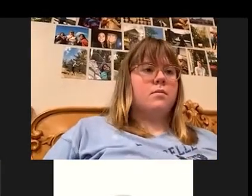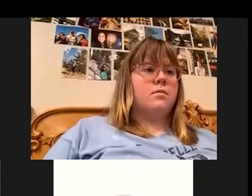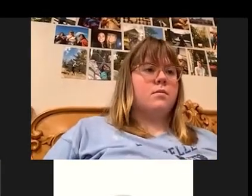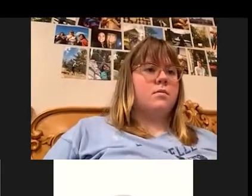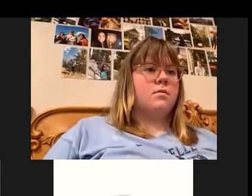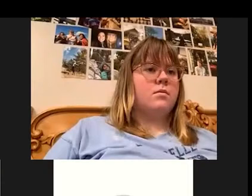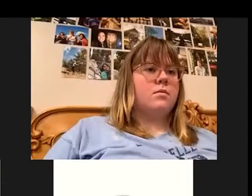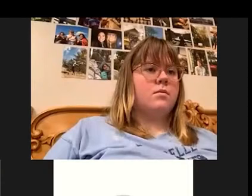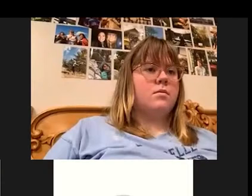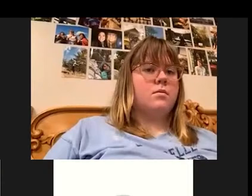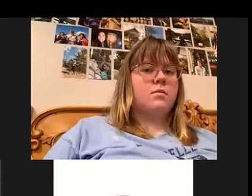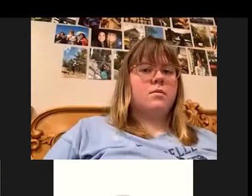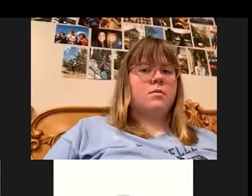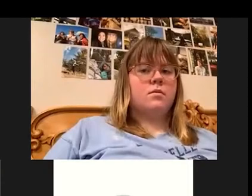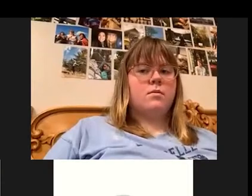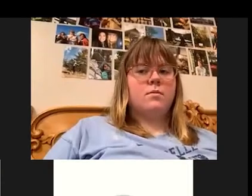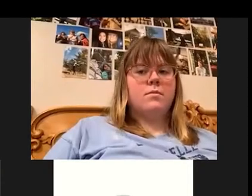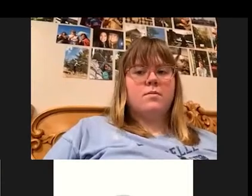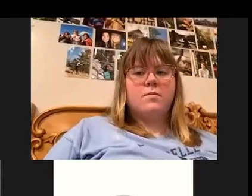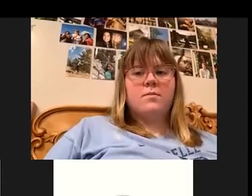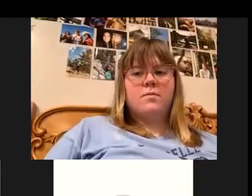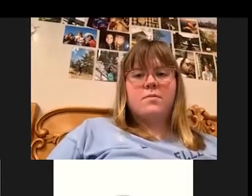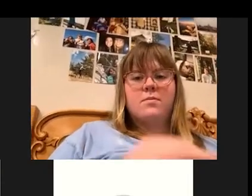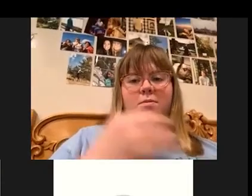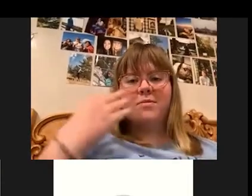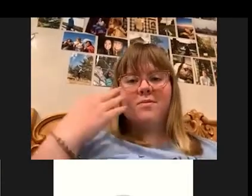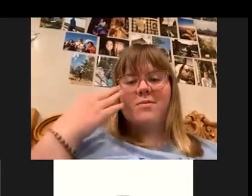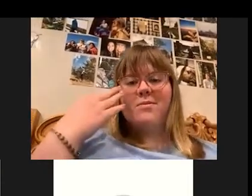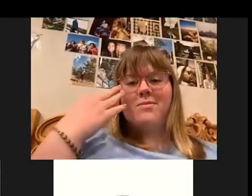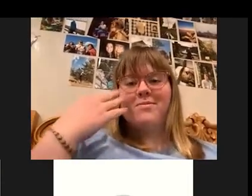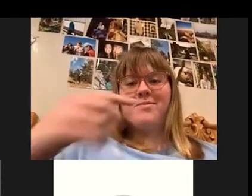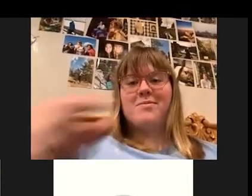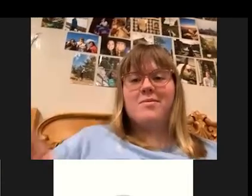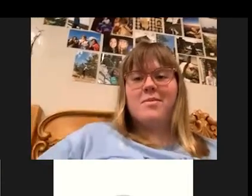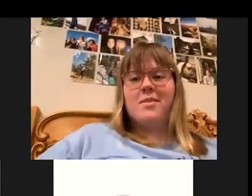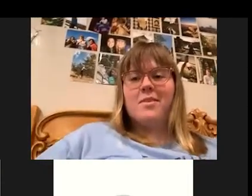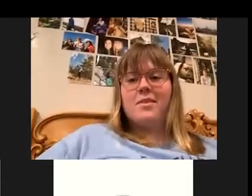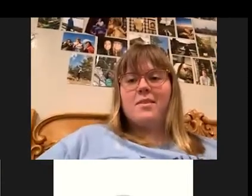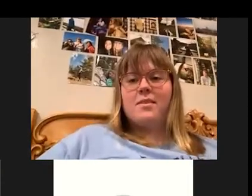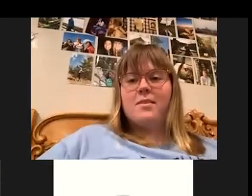special guest that wanted to say something real quick. See.